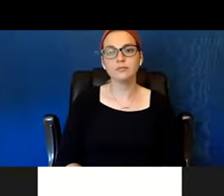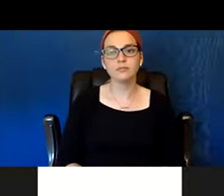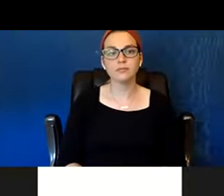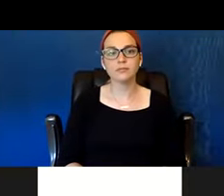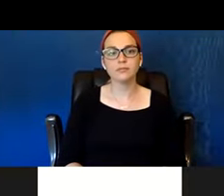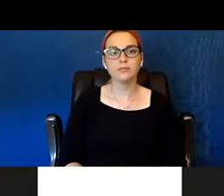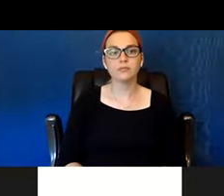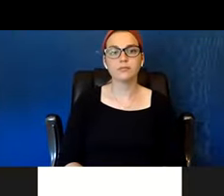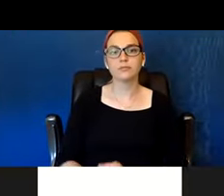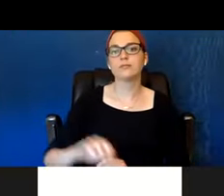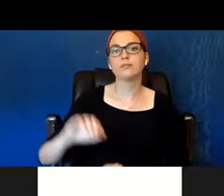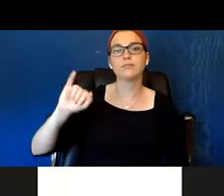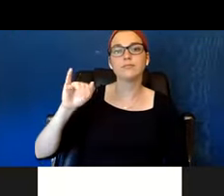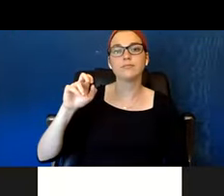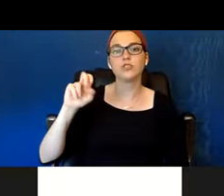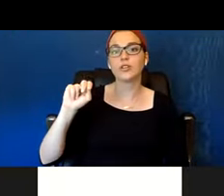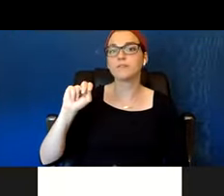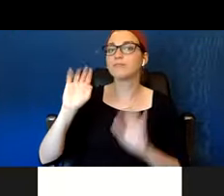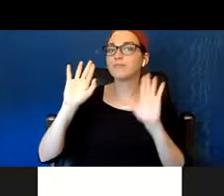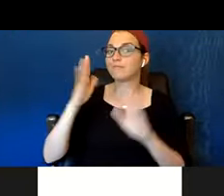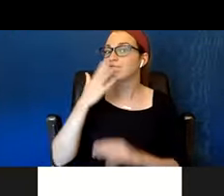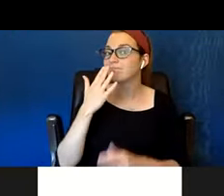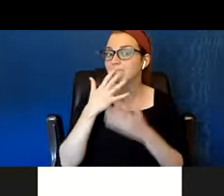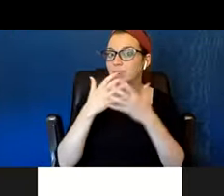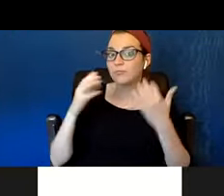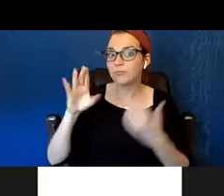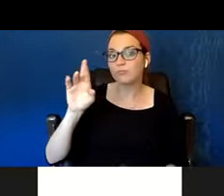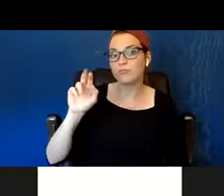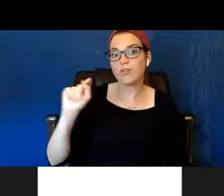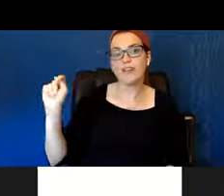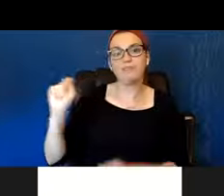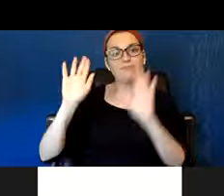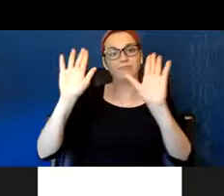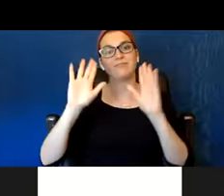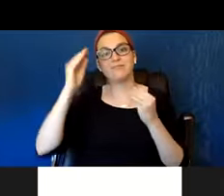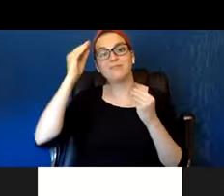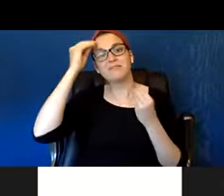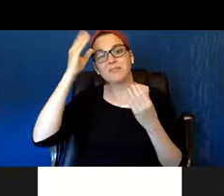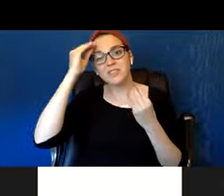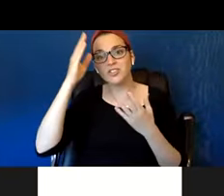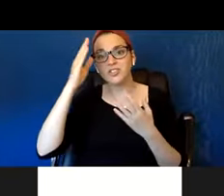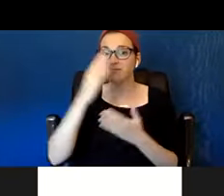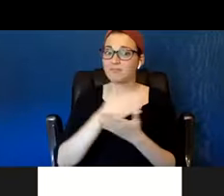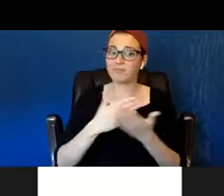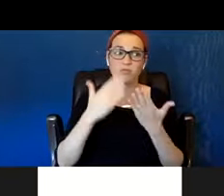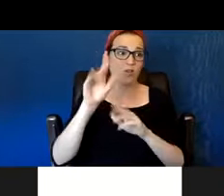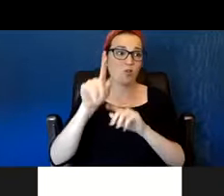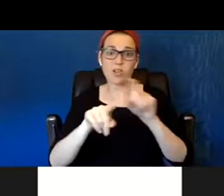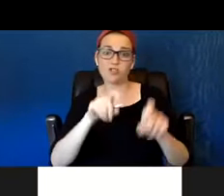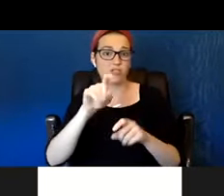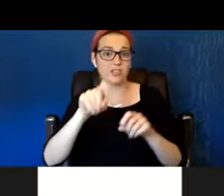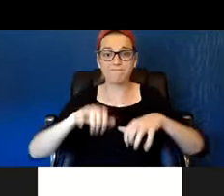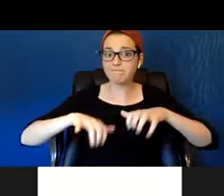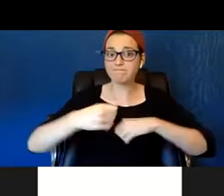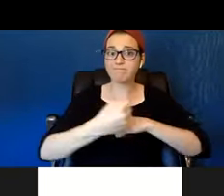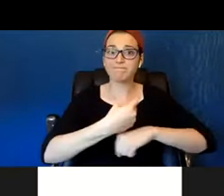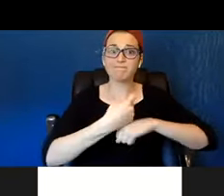Great, thank you so much Brett, that was fantastic information. We've had some great questions coming in. So keep those questions rolling.